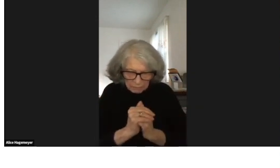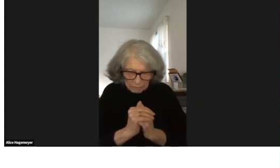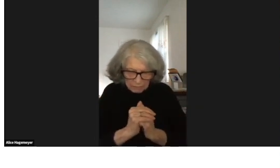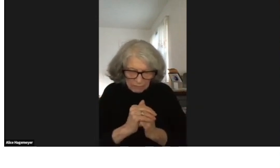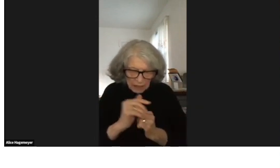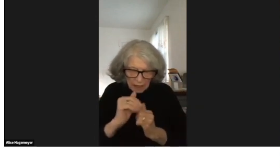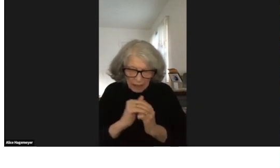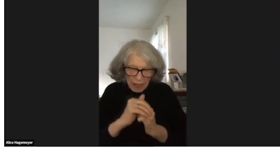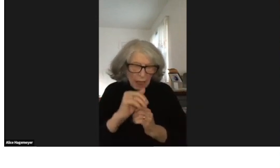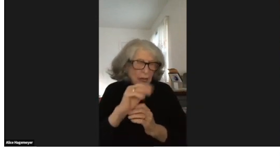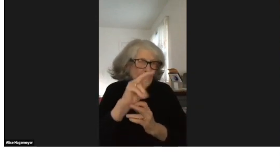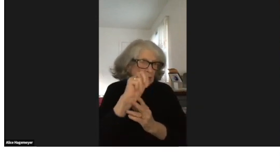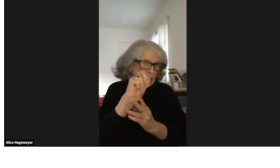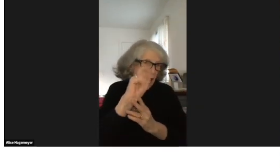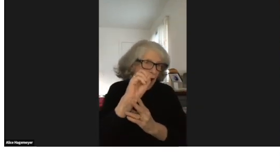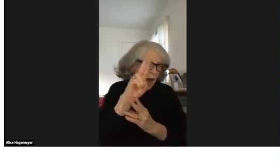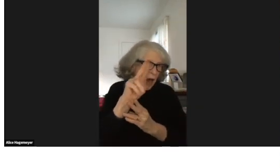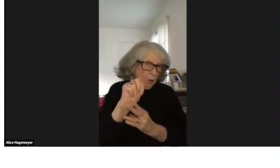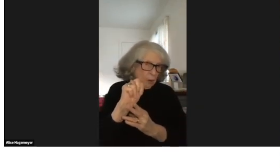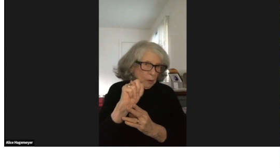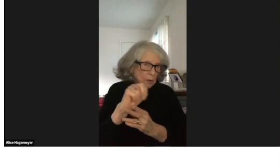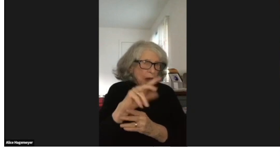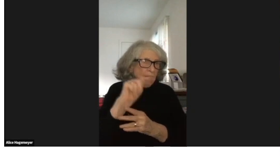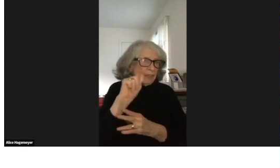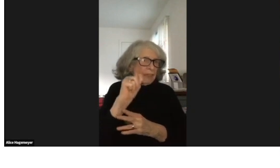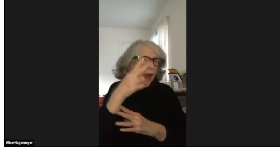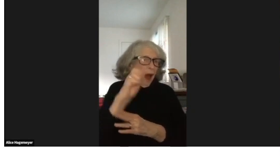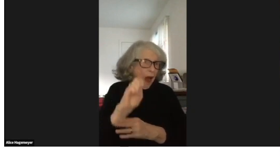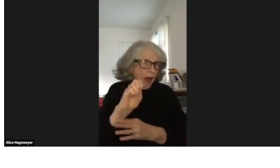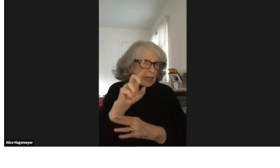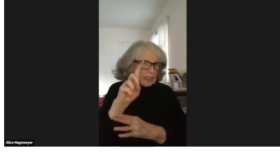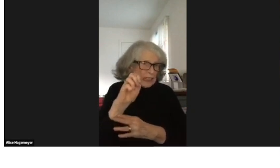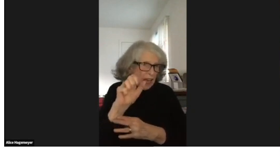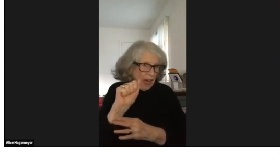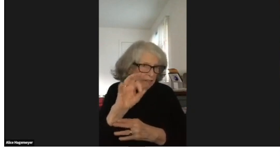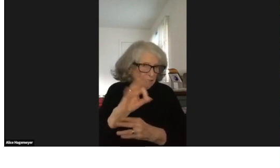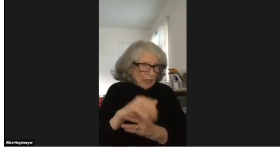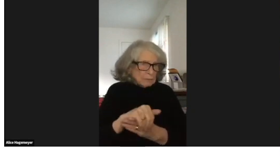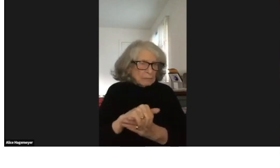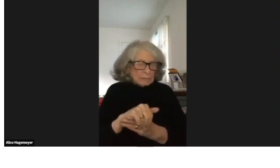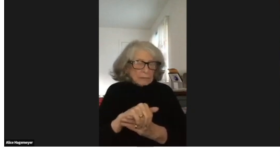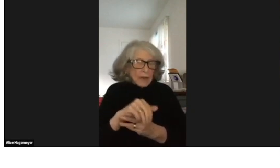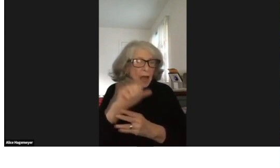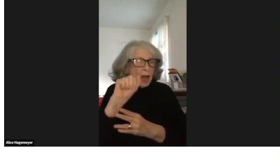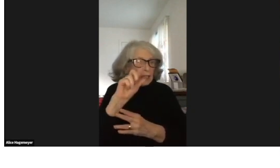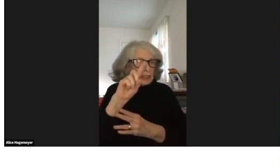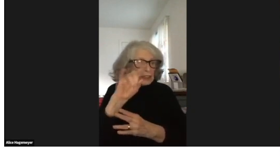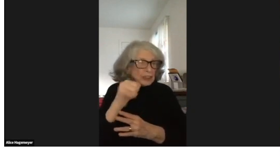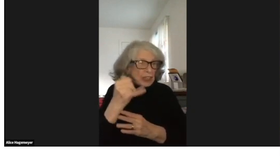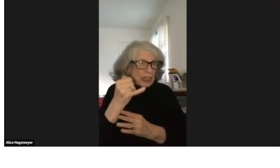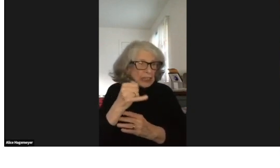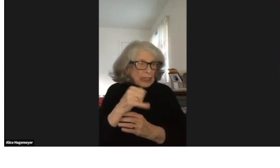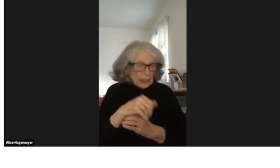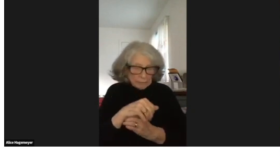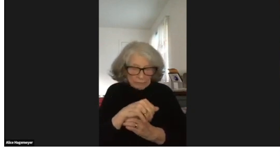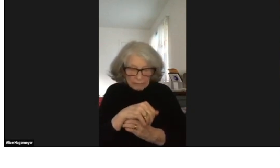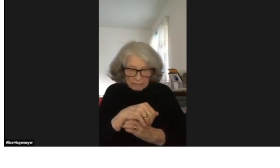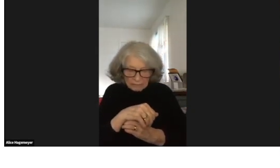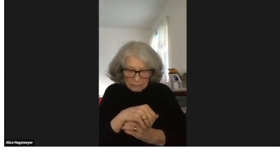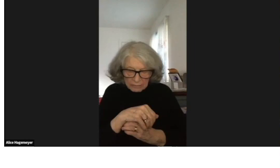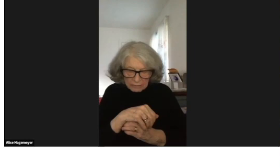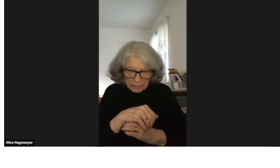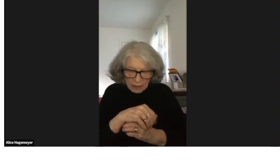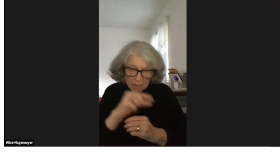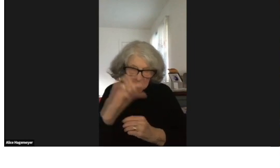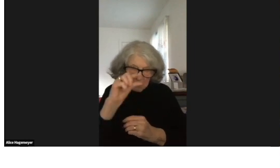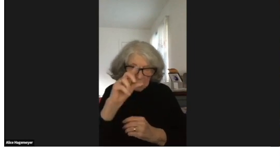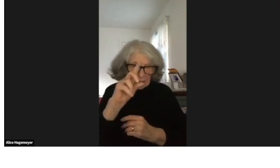The definition is simply a noun and it says the deaf.